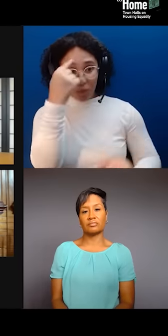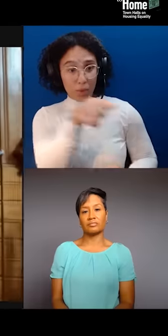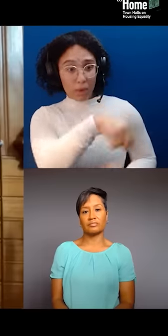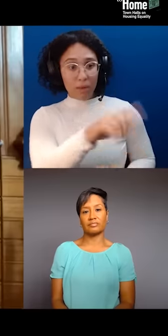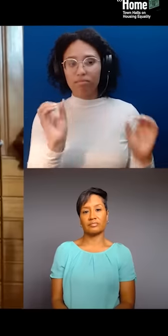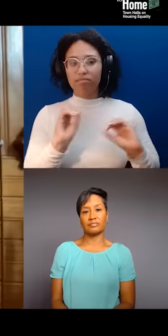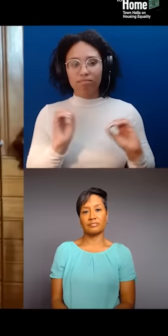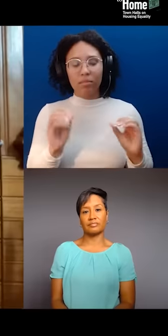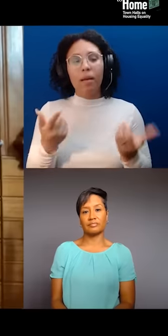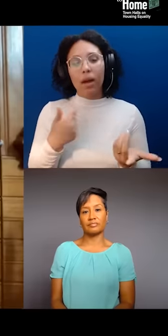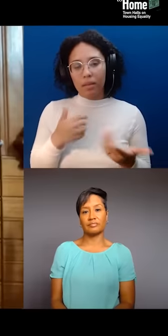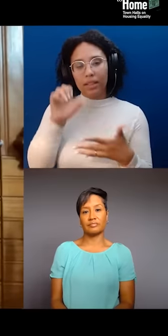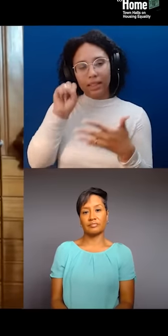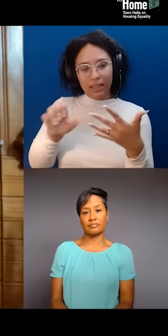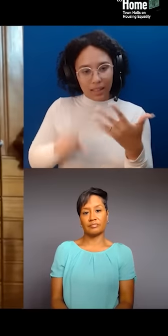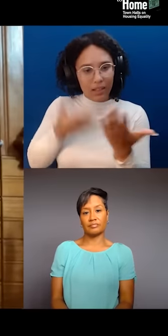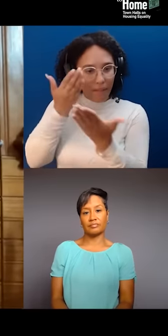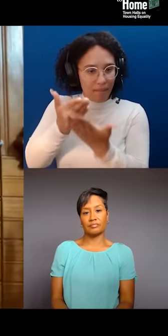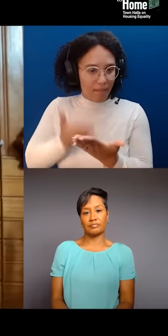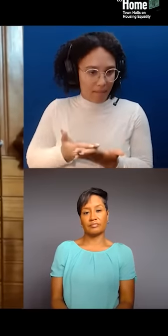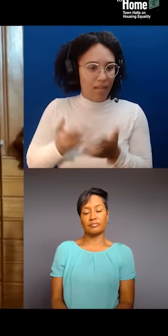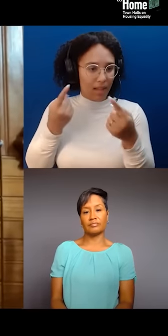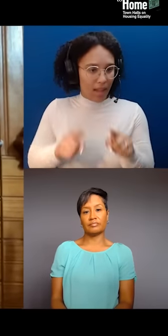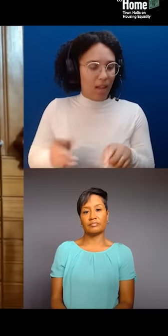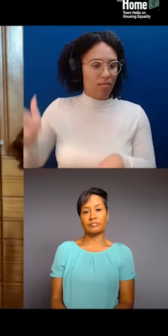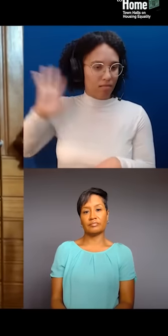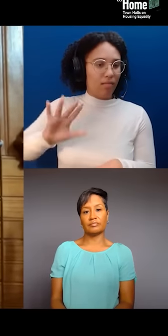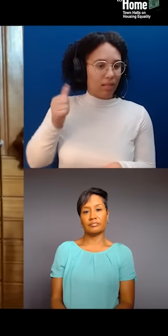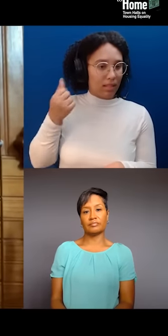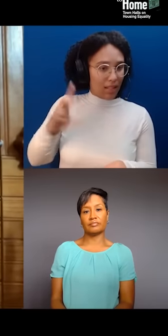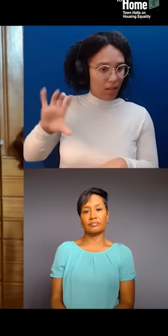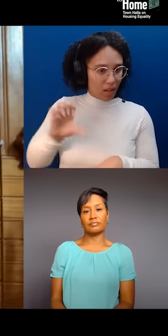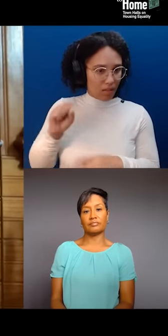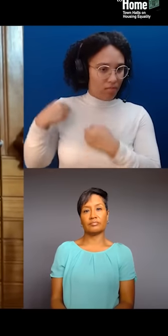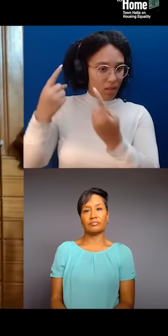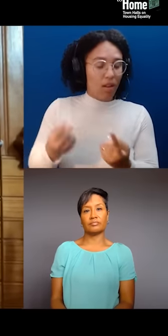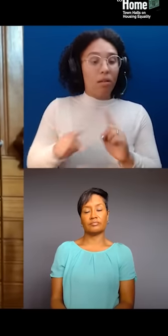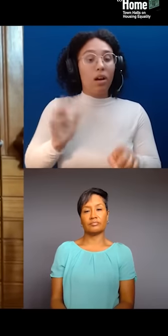So, from our perspective, gentrification and displacement are both the tools